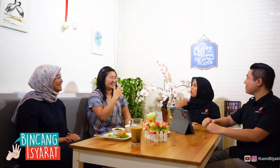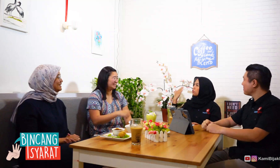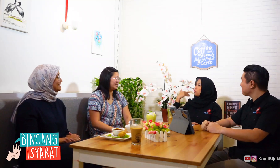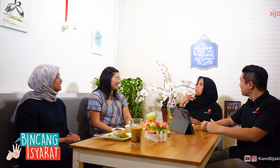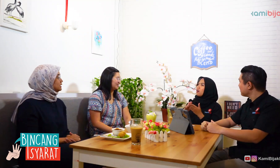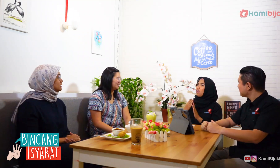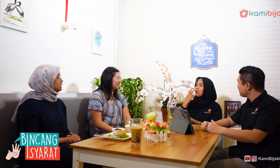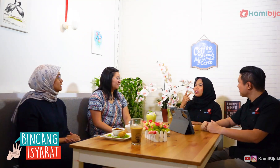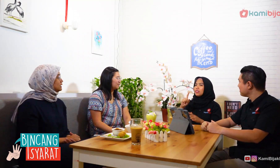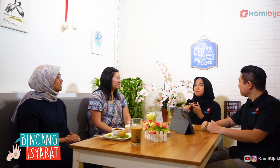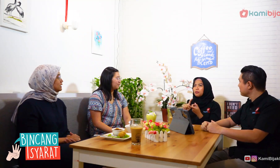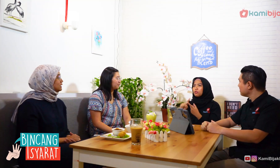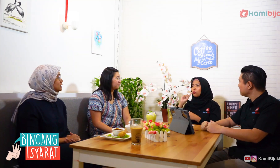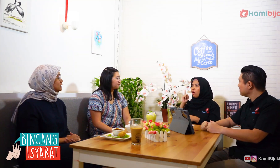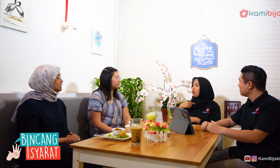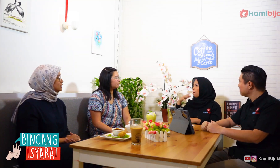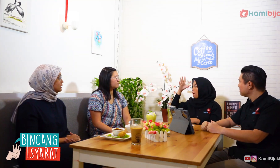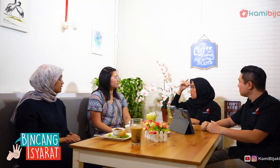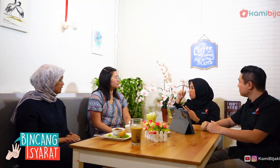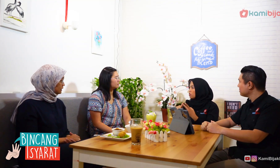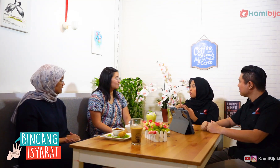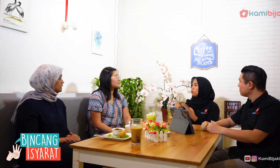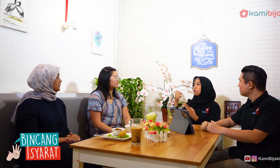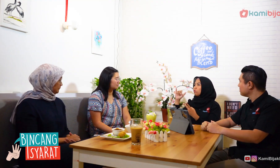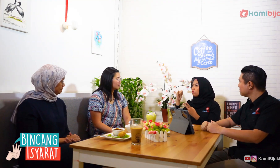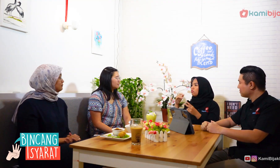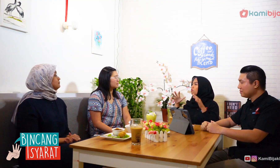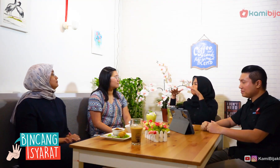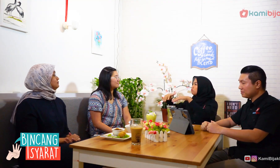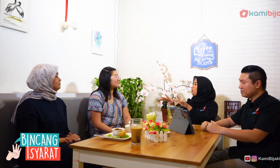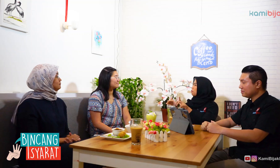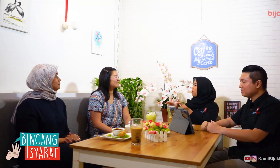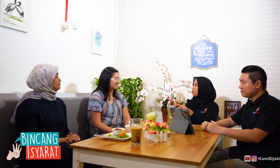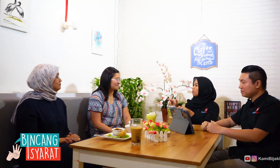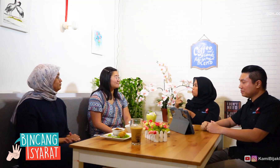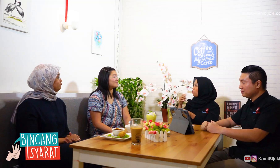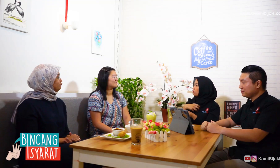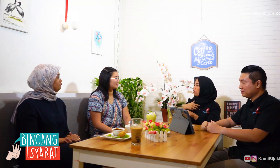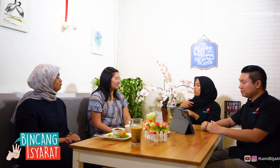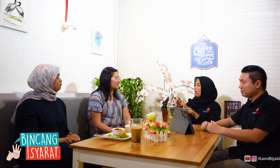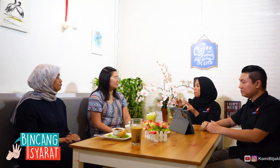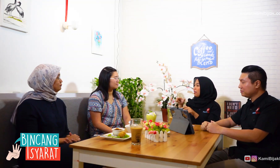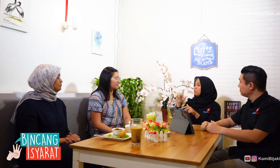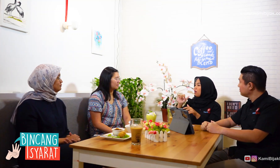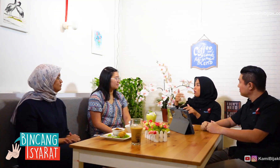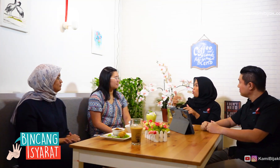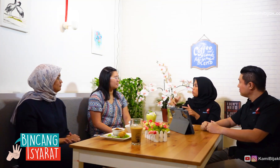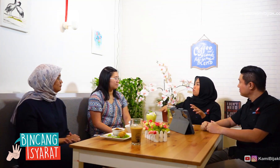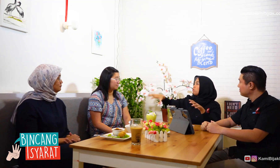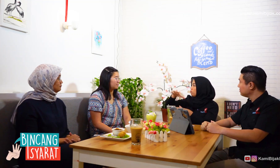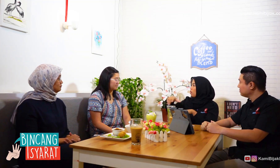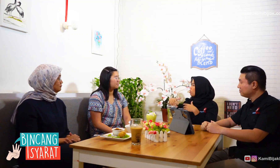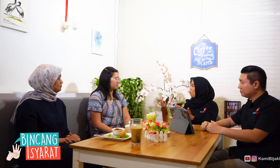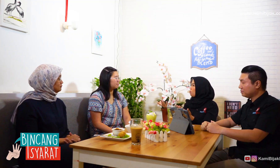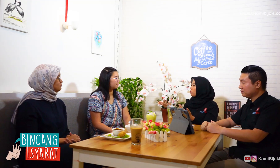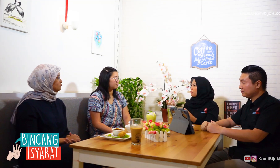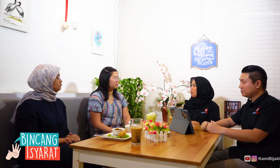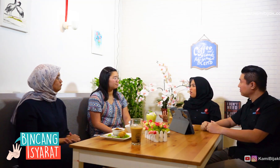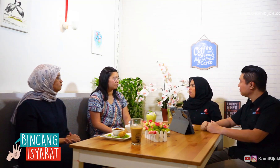There's a Deaf friends from Bali and Yogyakarta came to LRBI, so does it cover all of Indonesia or what?